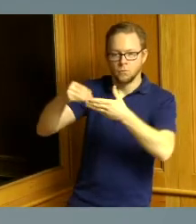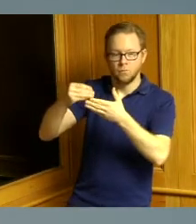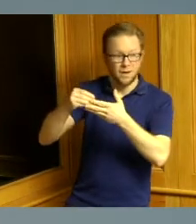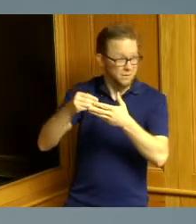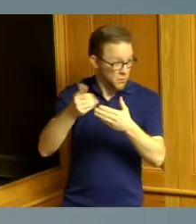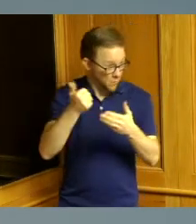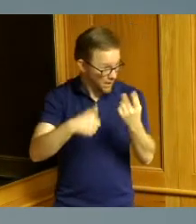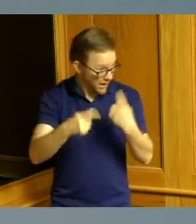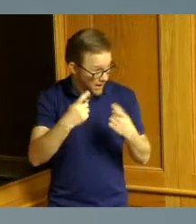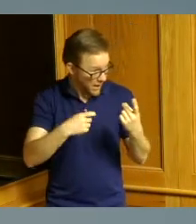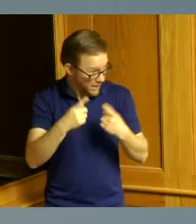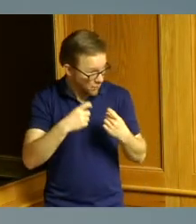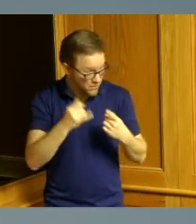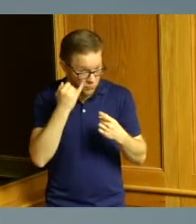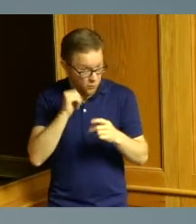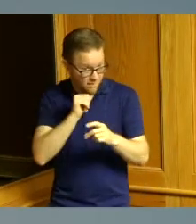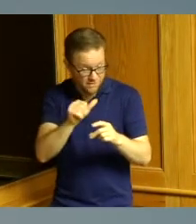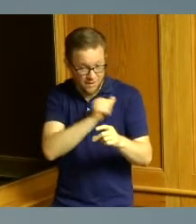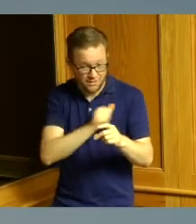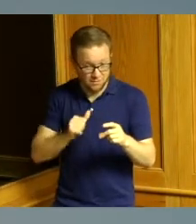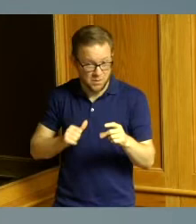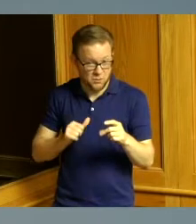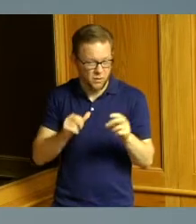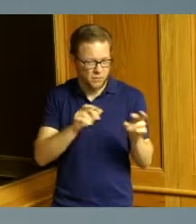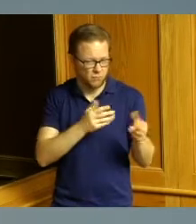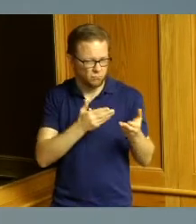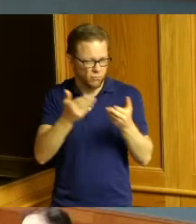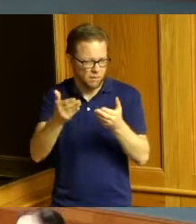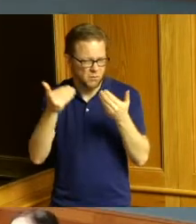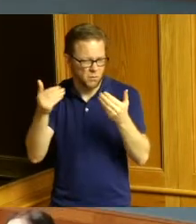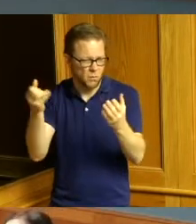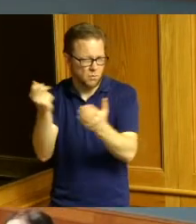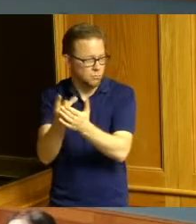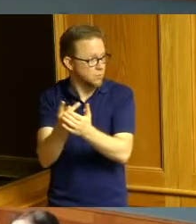not the administration recommends approval thank you so much any questions or comments